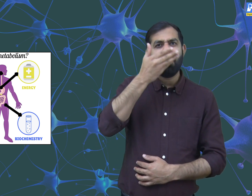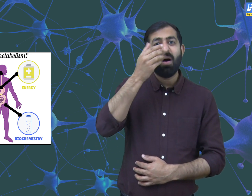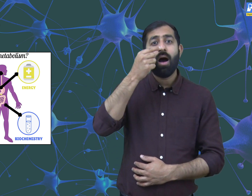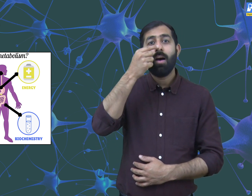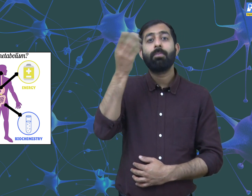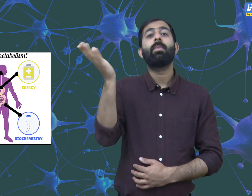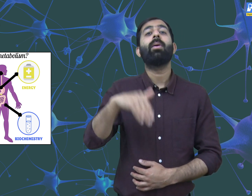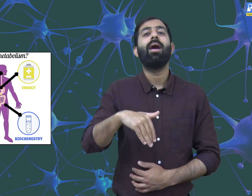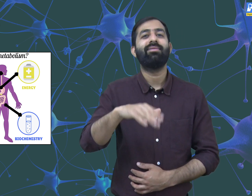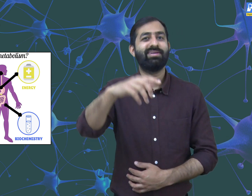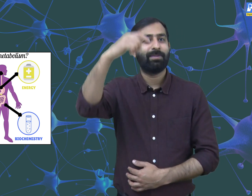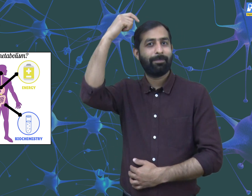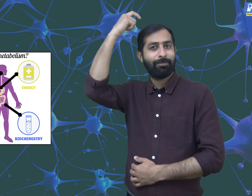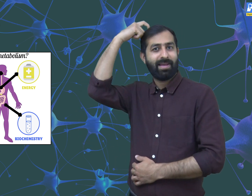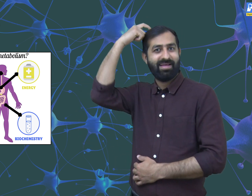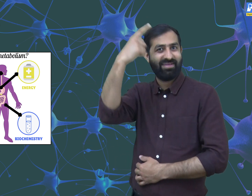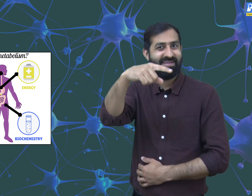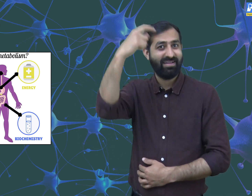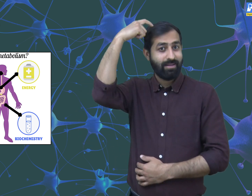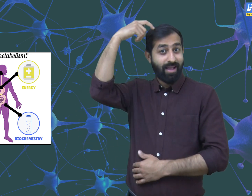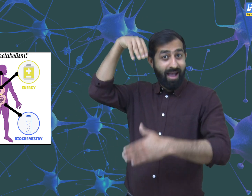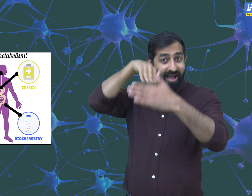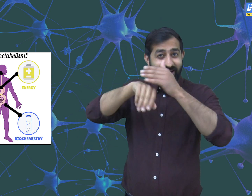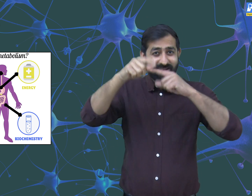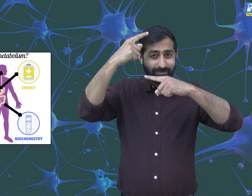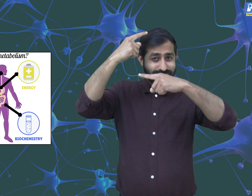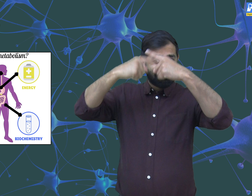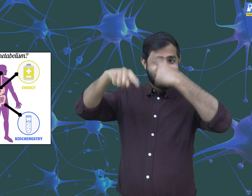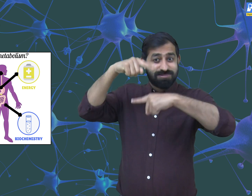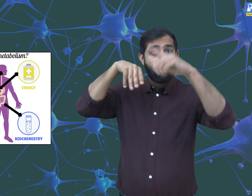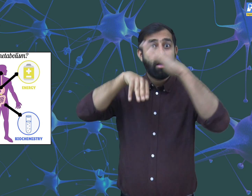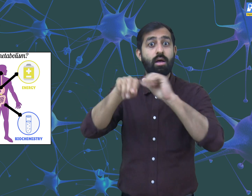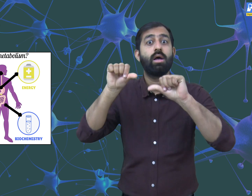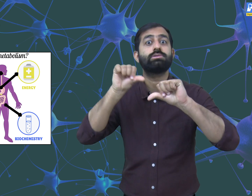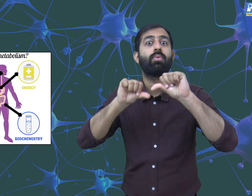triggered our sense of smell. The information from the environment transmitted to the brain